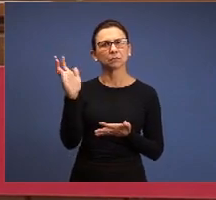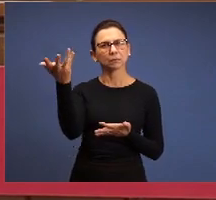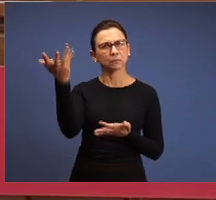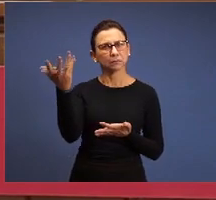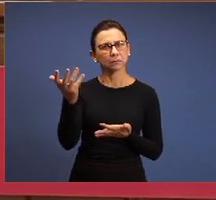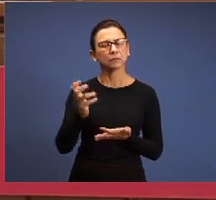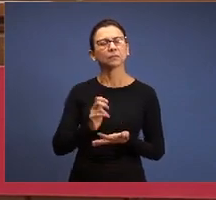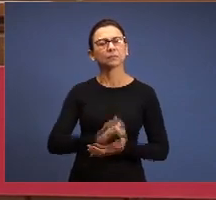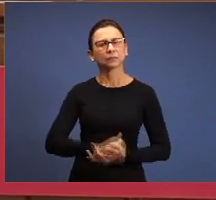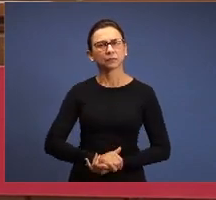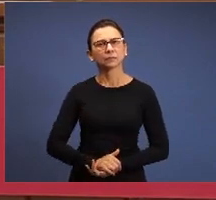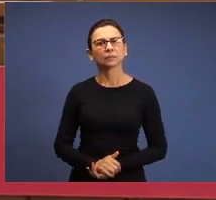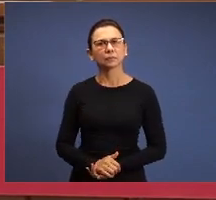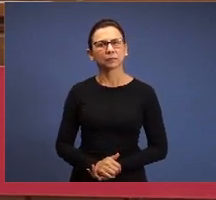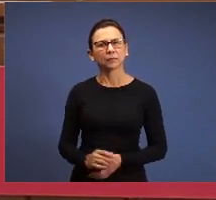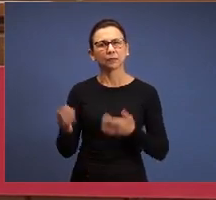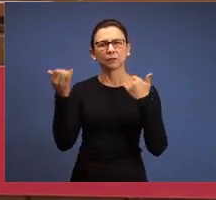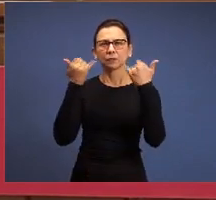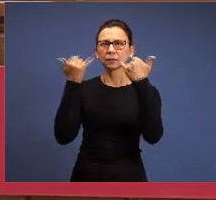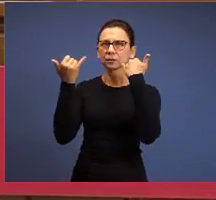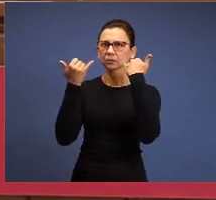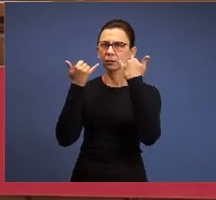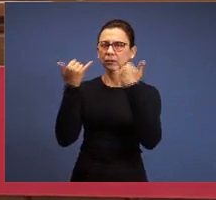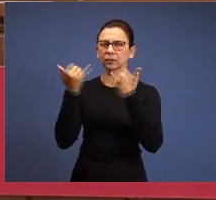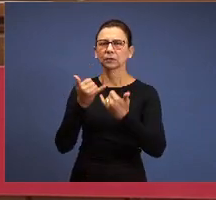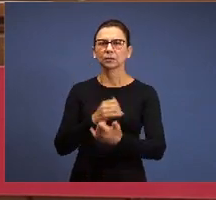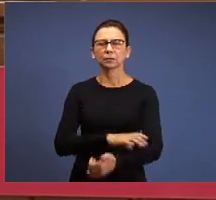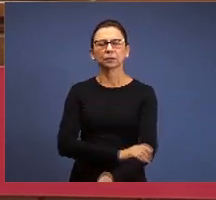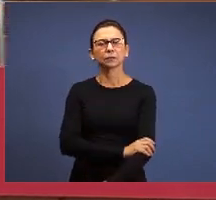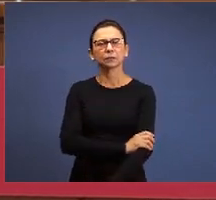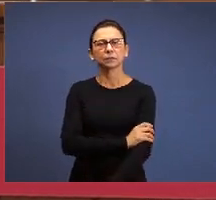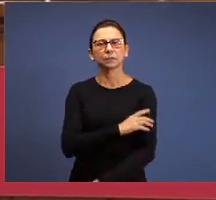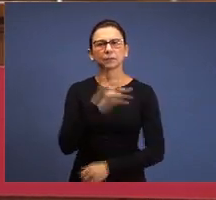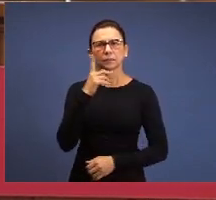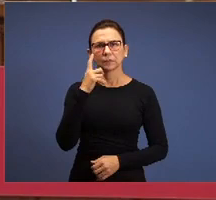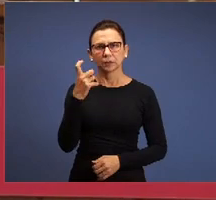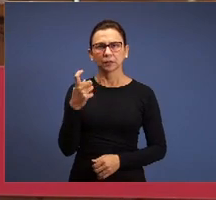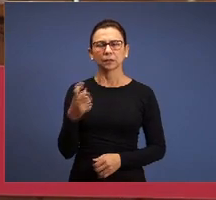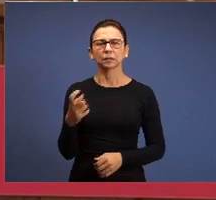information of interest of the work in Brazil